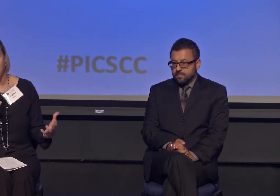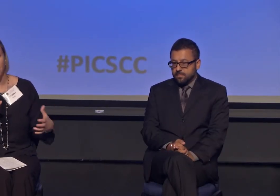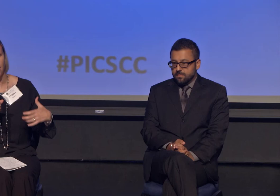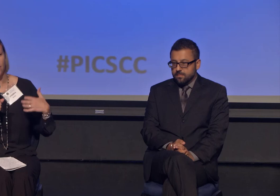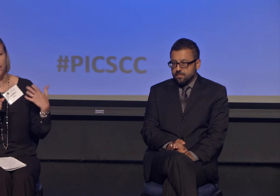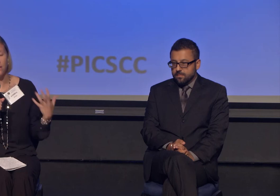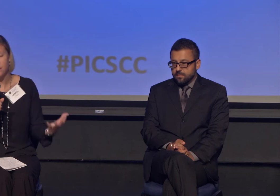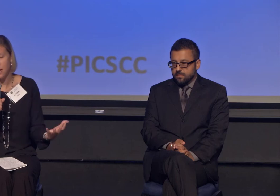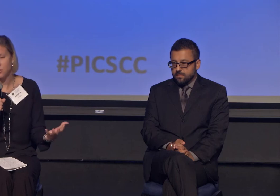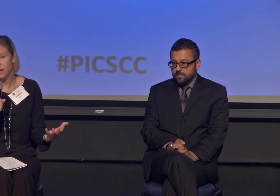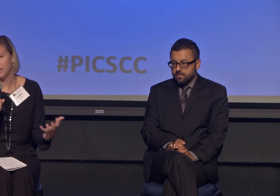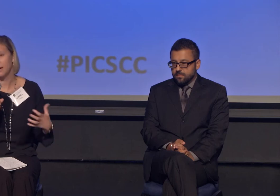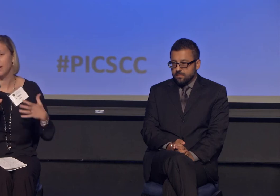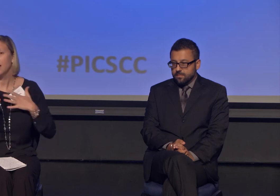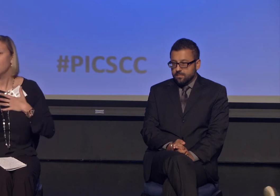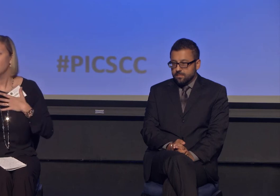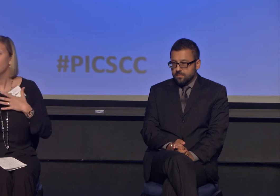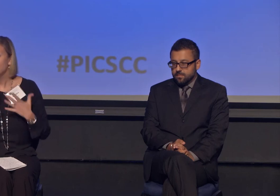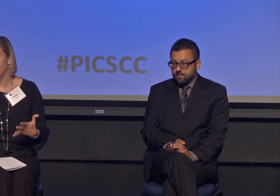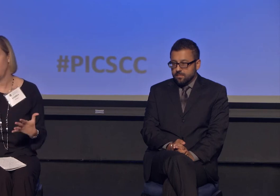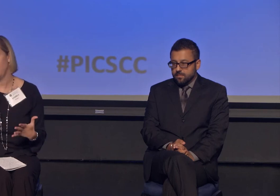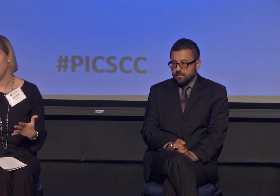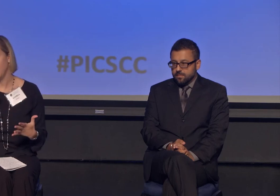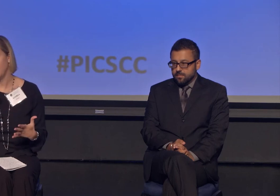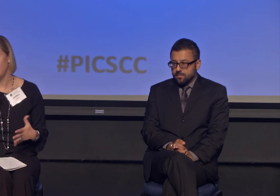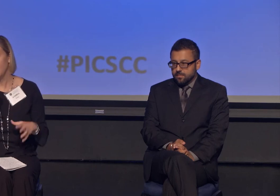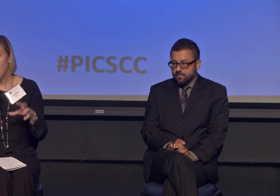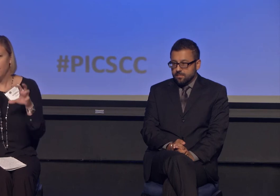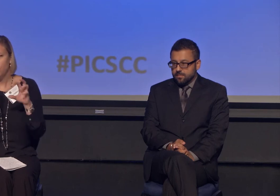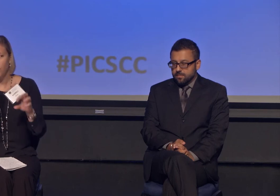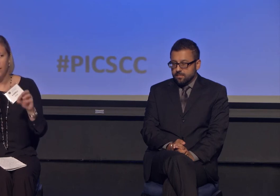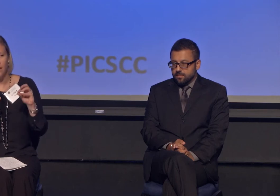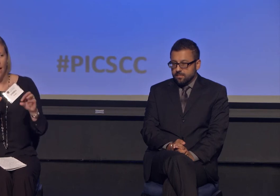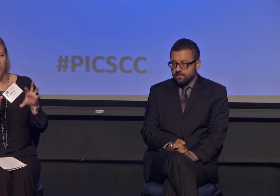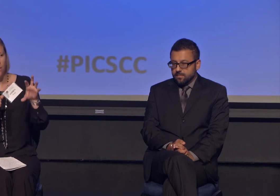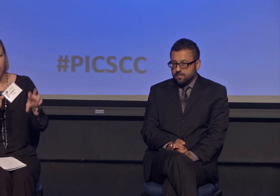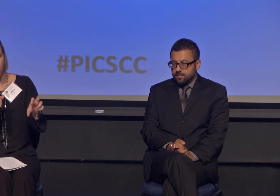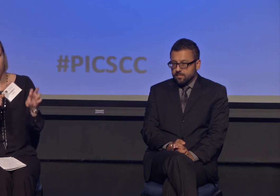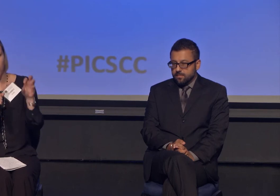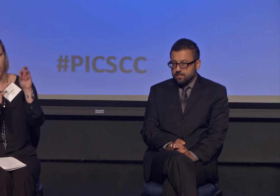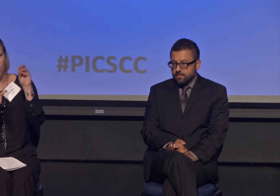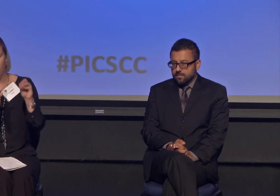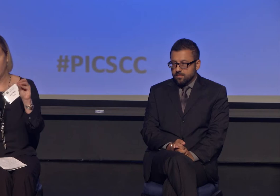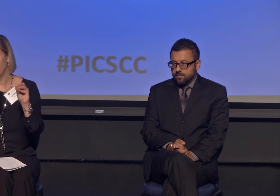ethnic identity, sexual identity and their faith identity and really having the students really bring them together